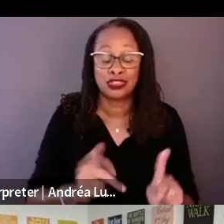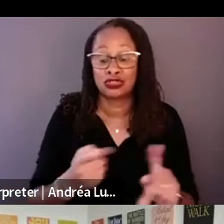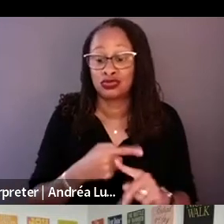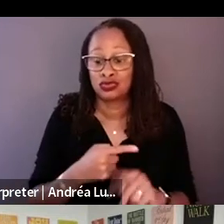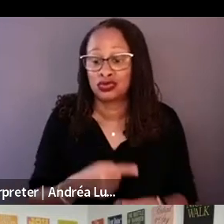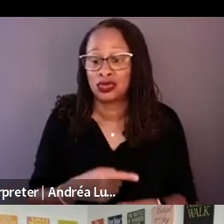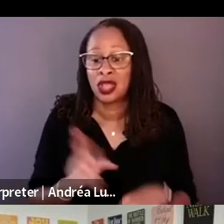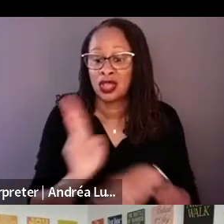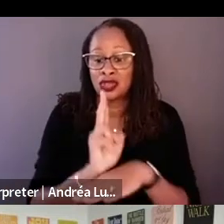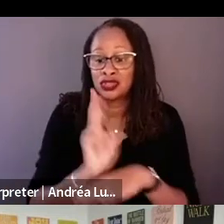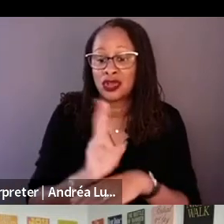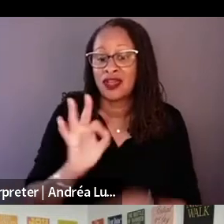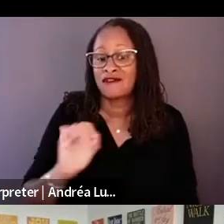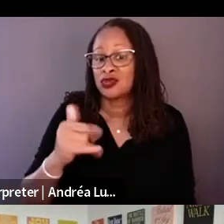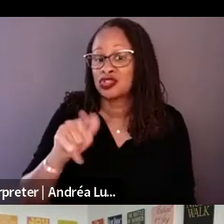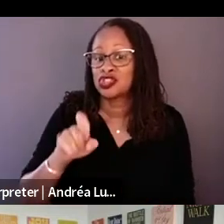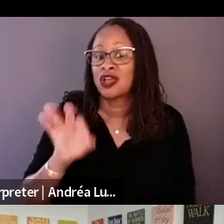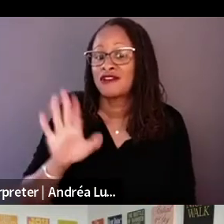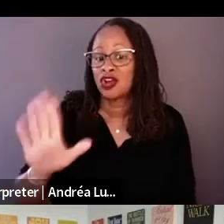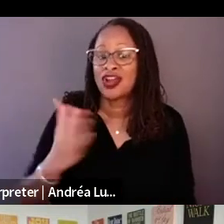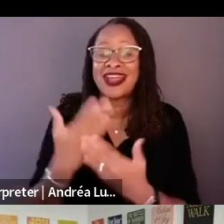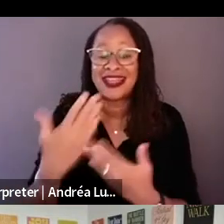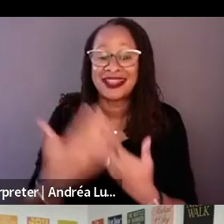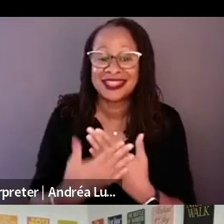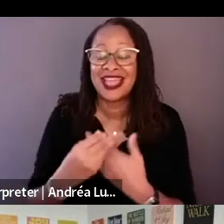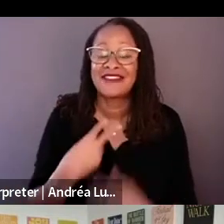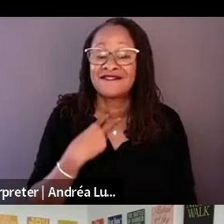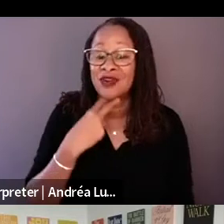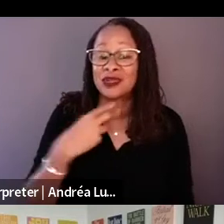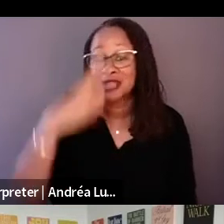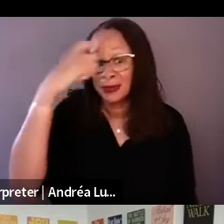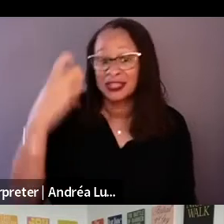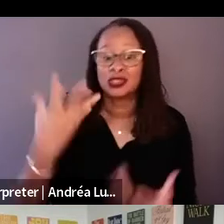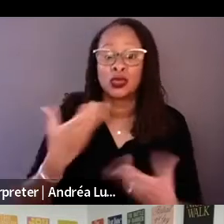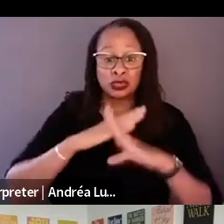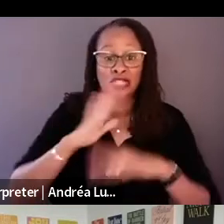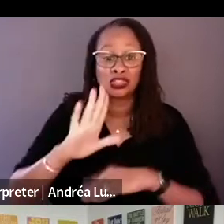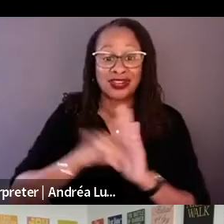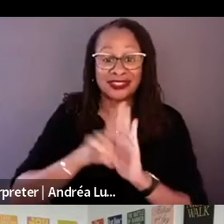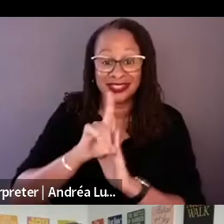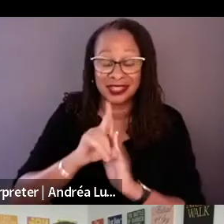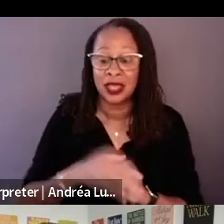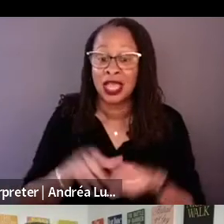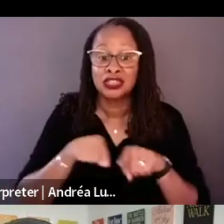identity. During the filming, it was such a good, you know, interview, I remember Ramin went and